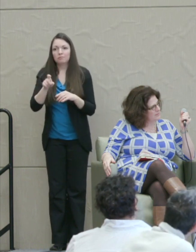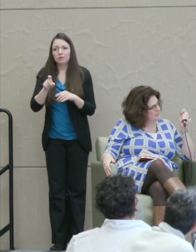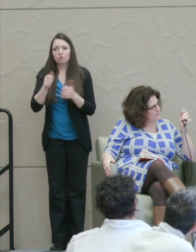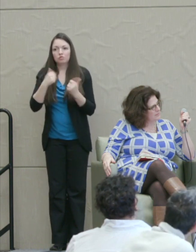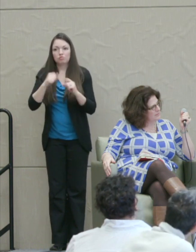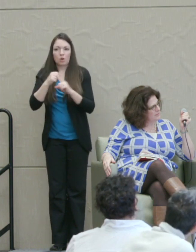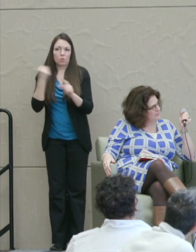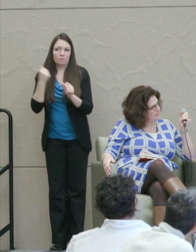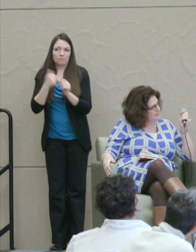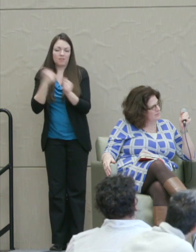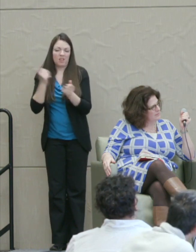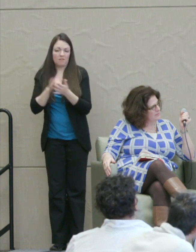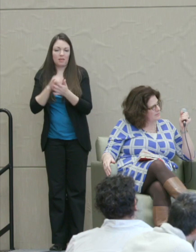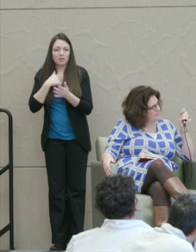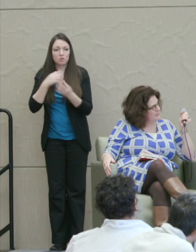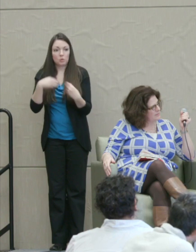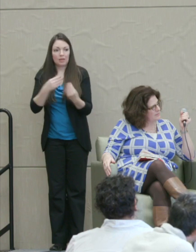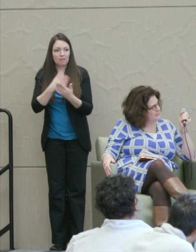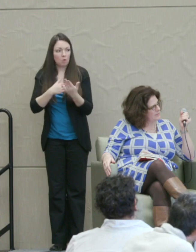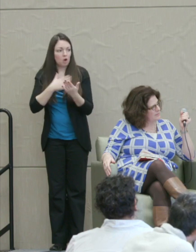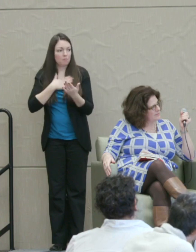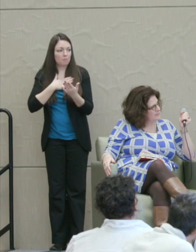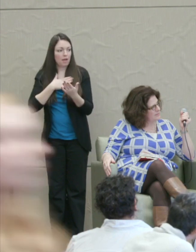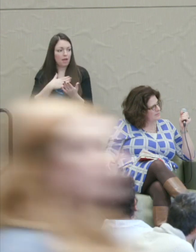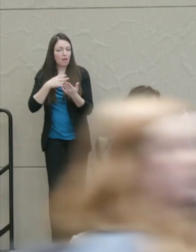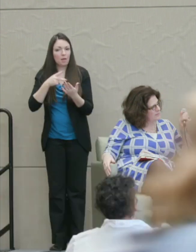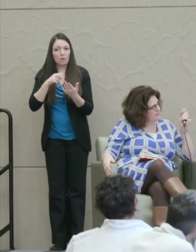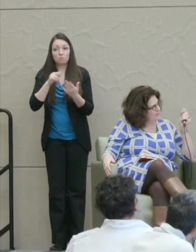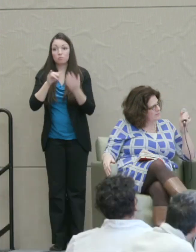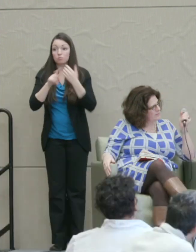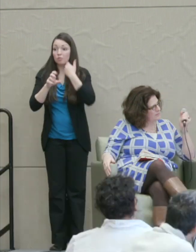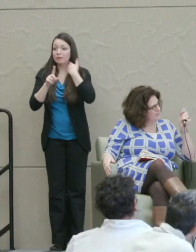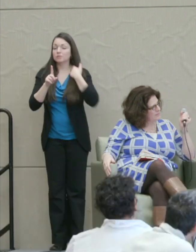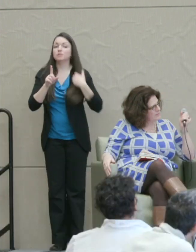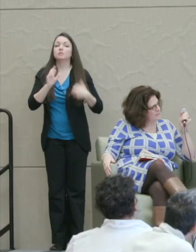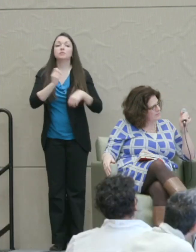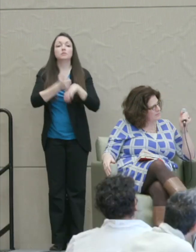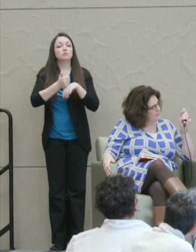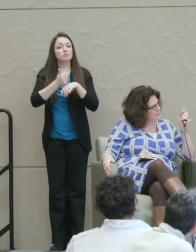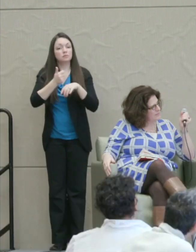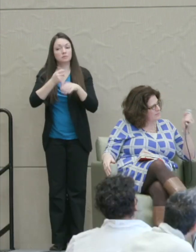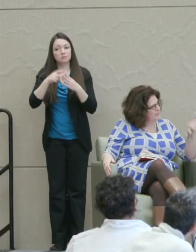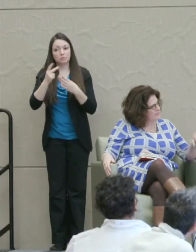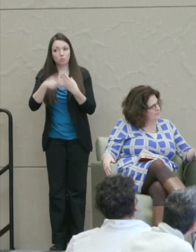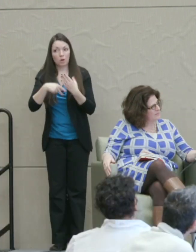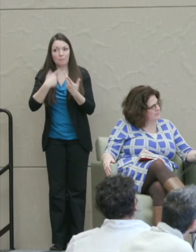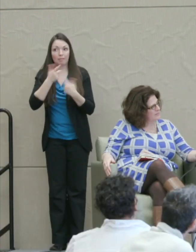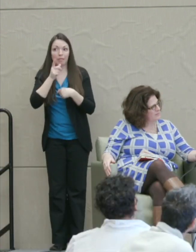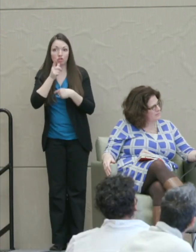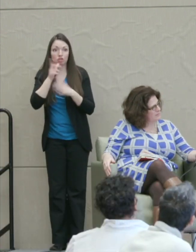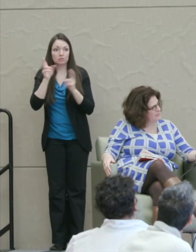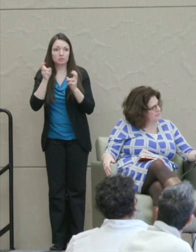Martha Nussbaum: So I gave part of my Berggruen Prize to set up a program of lunches. Well, it was already going on.